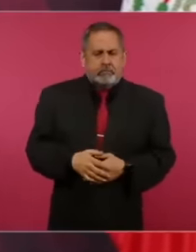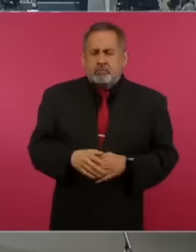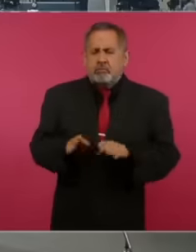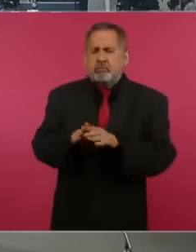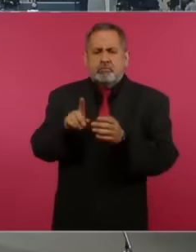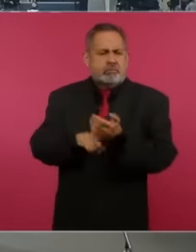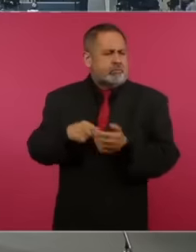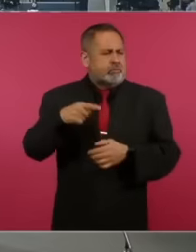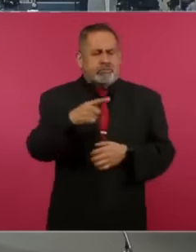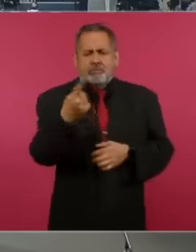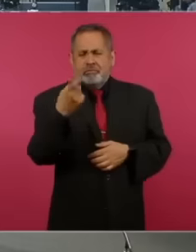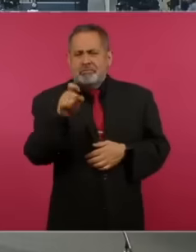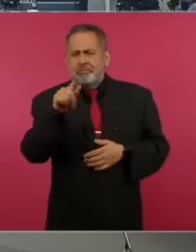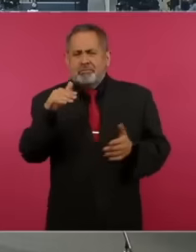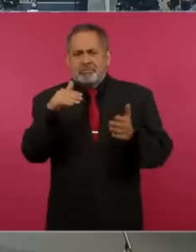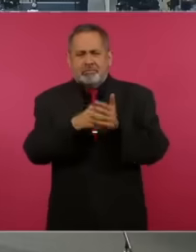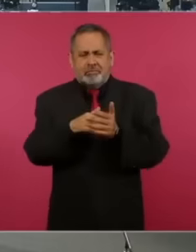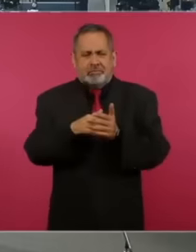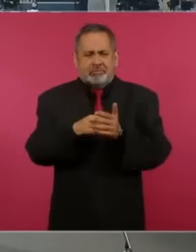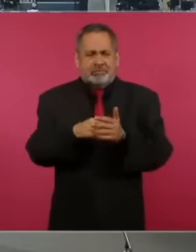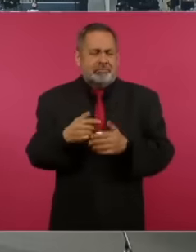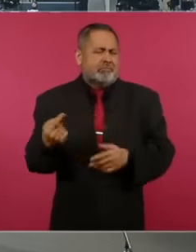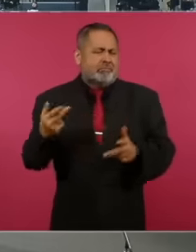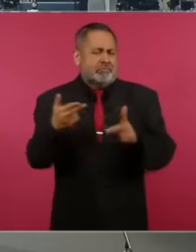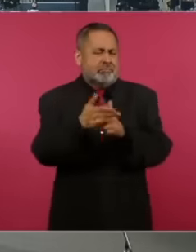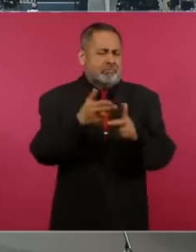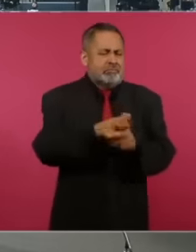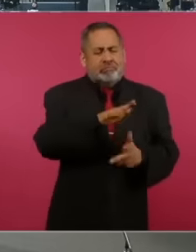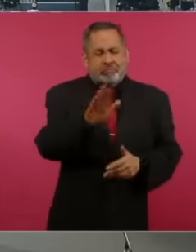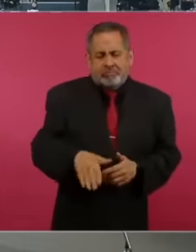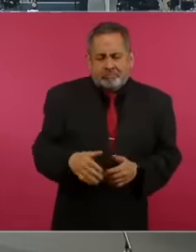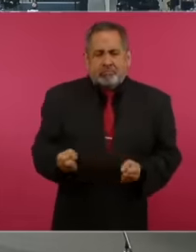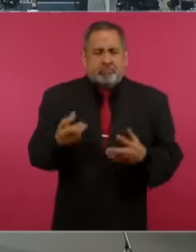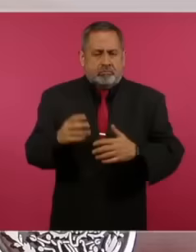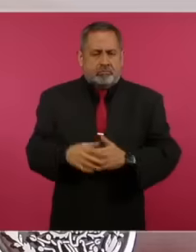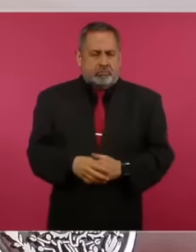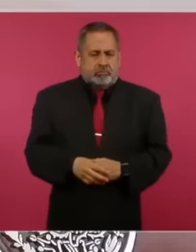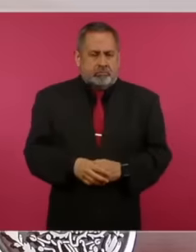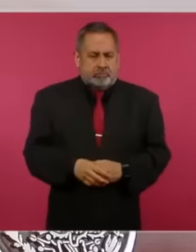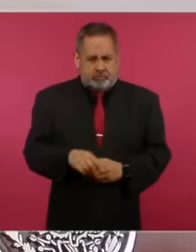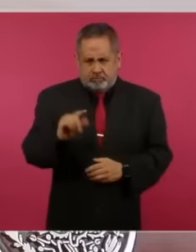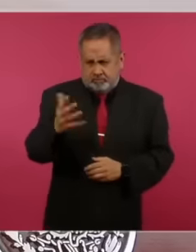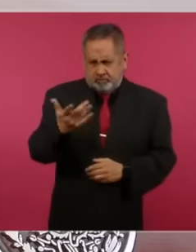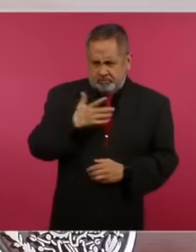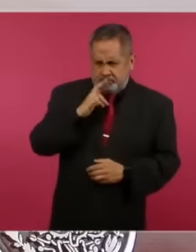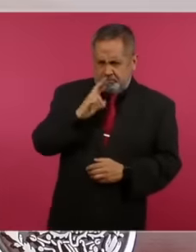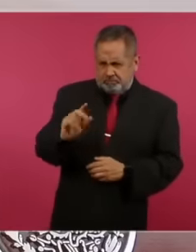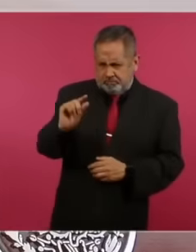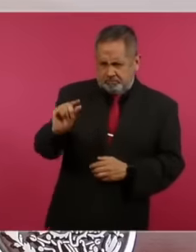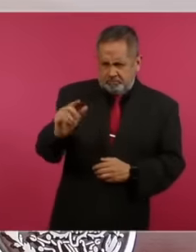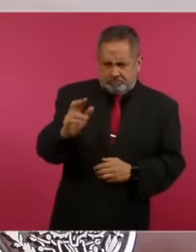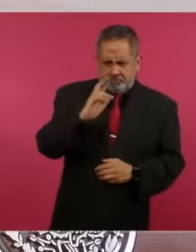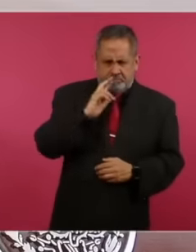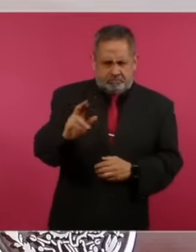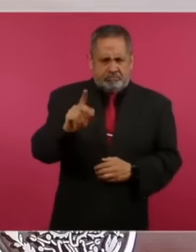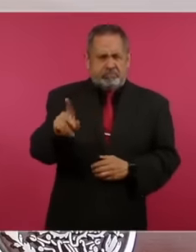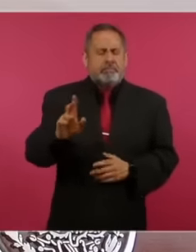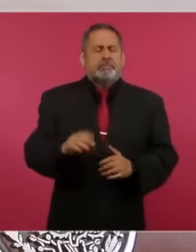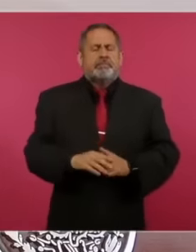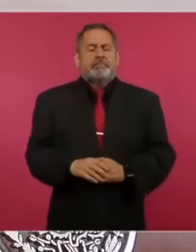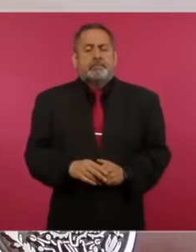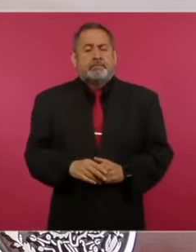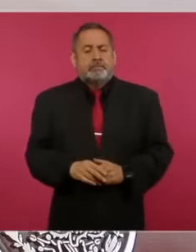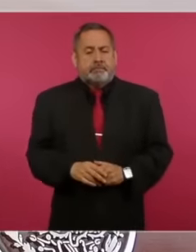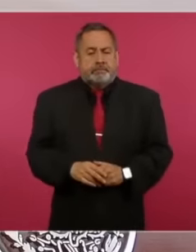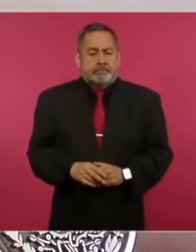intentional homicides in your six-year term because Yes, now I answer that because there